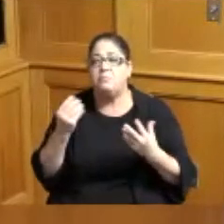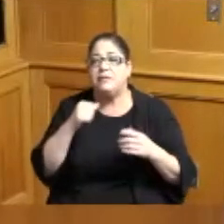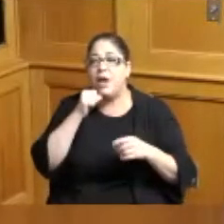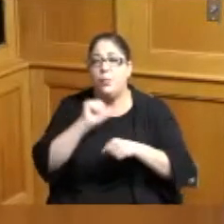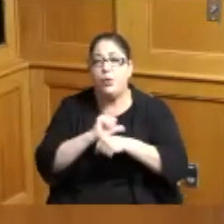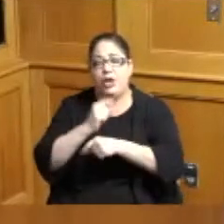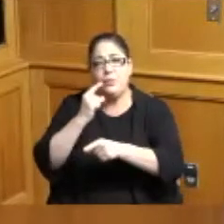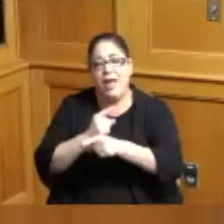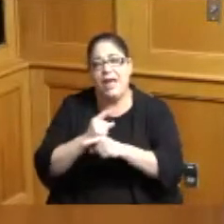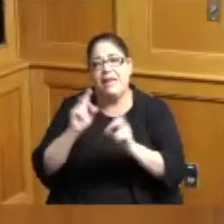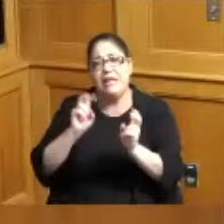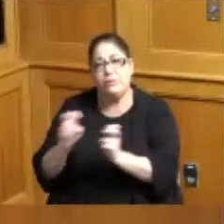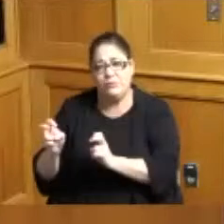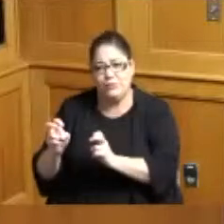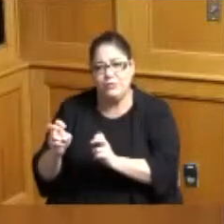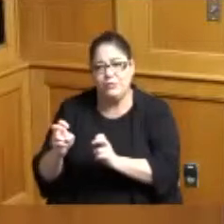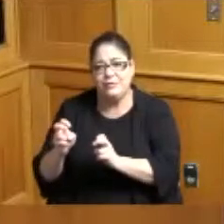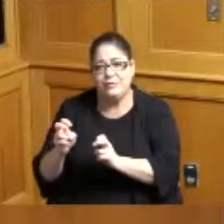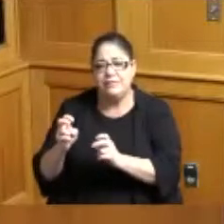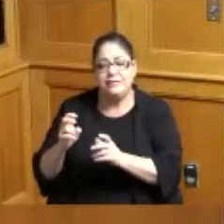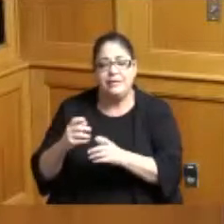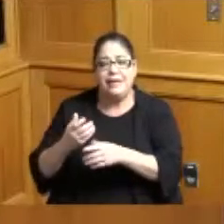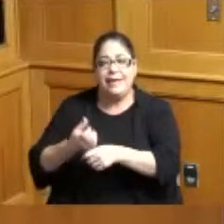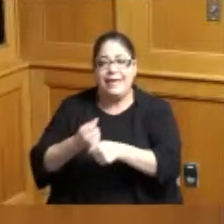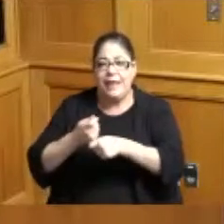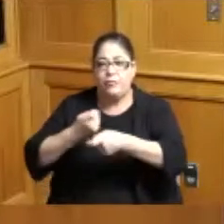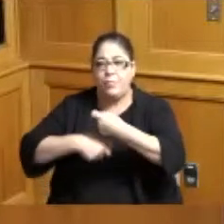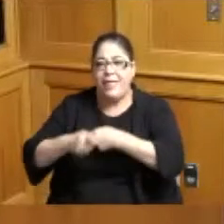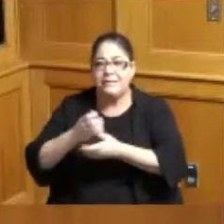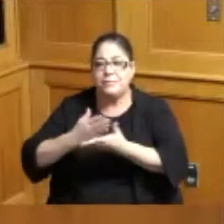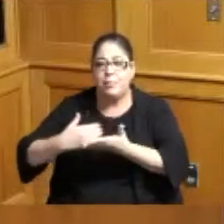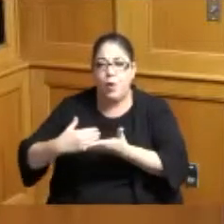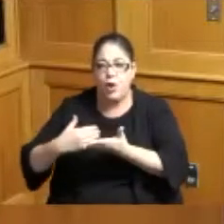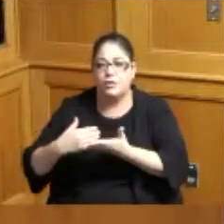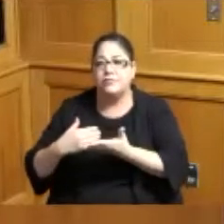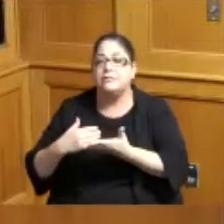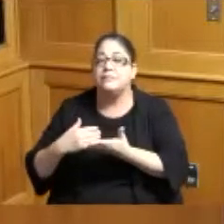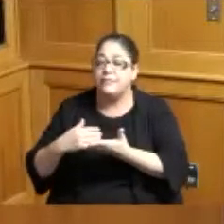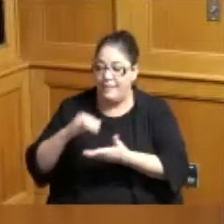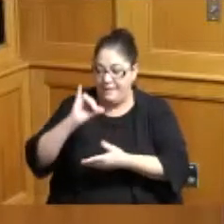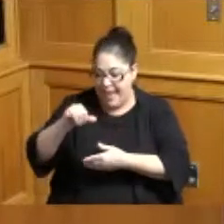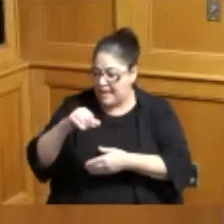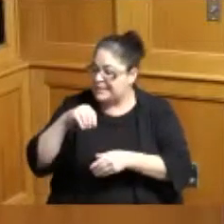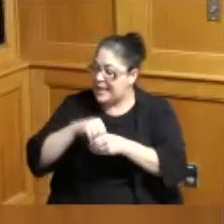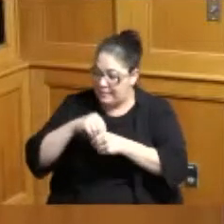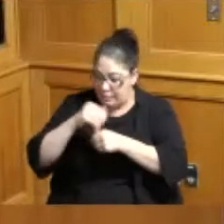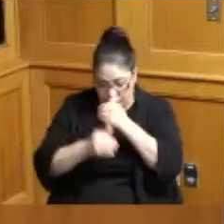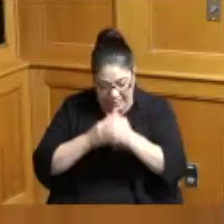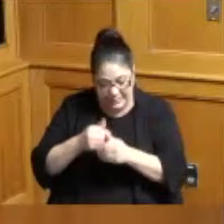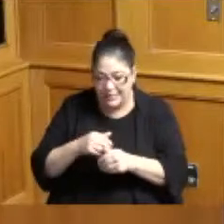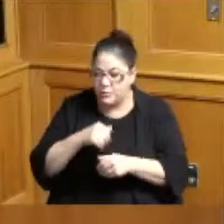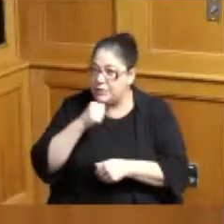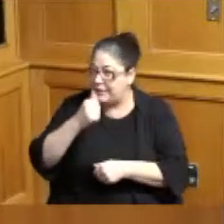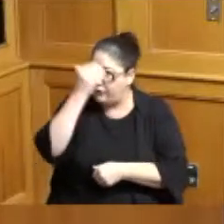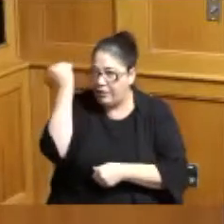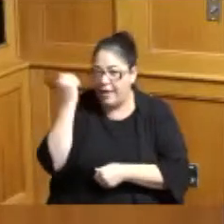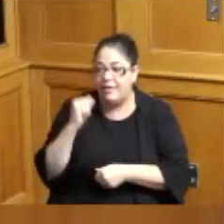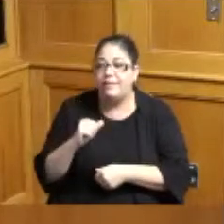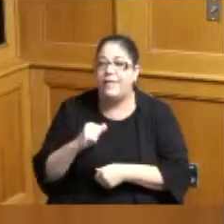some issues as far as procuring replacement parts which is in the works they are signs that are